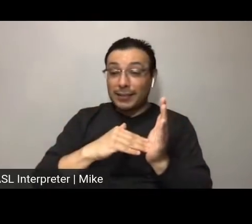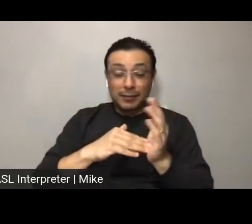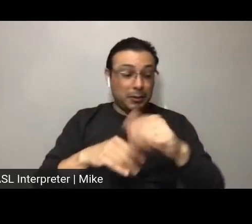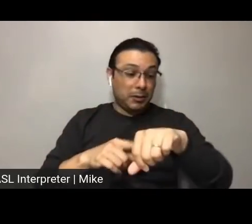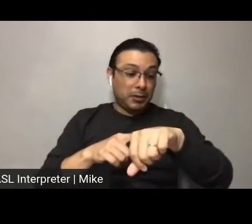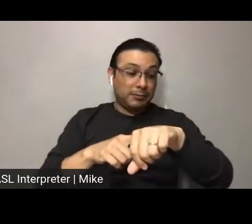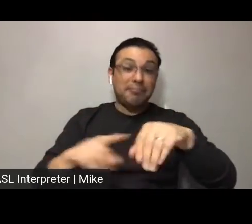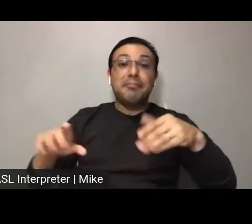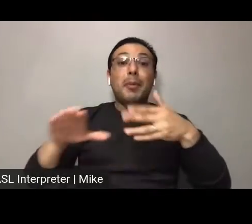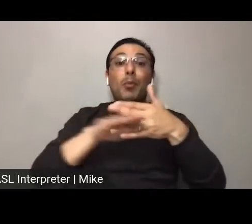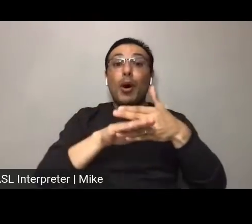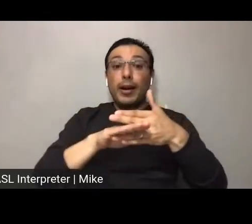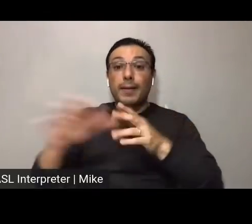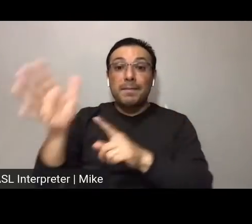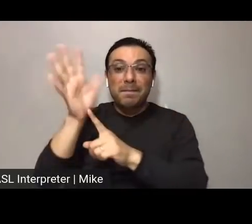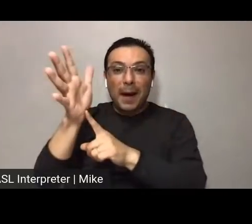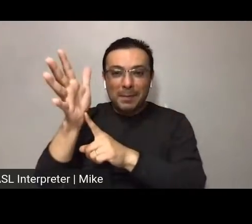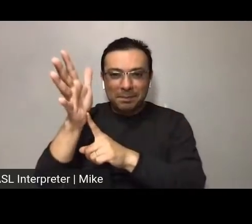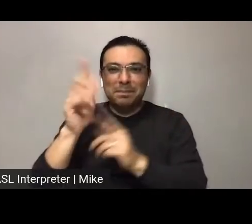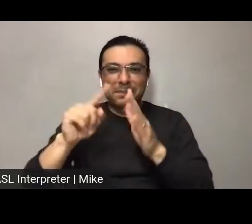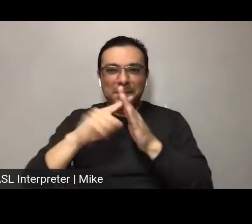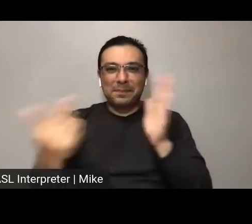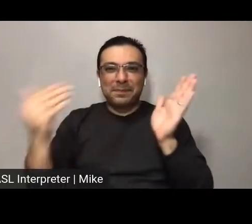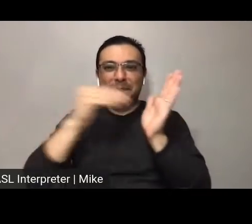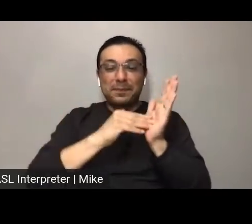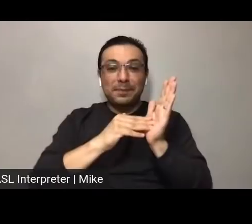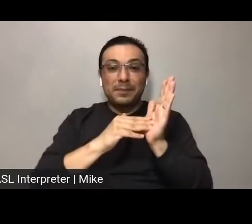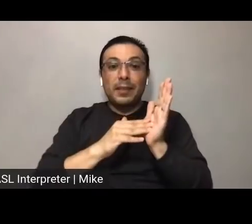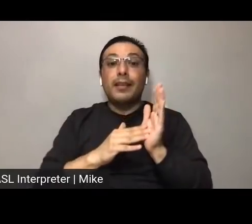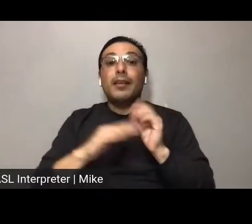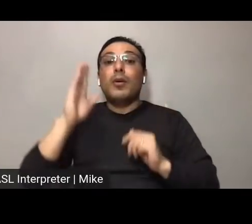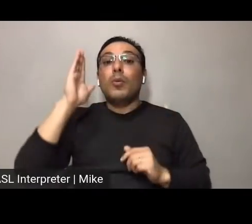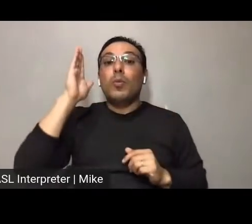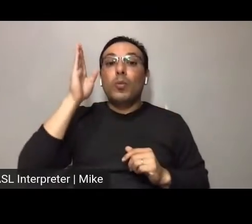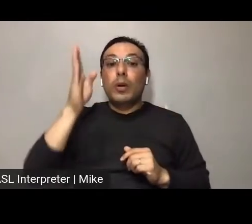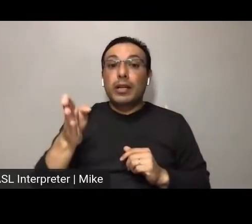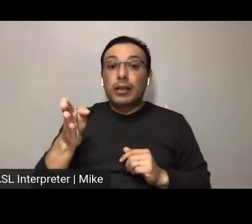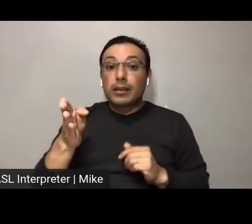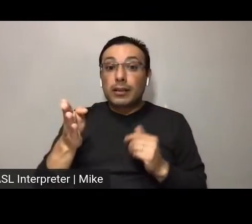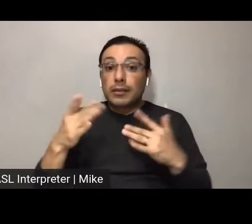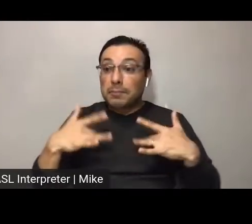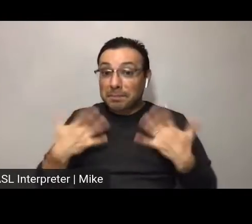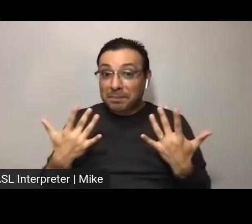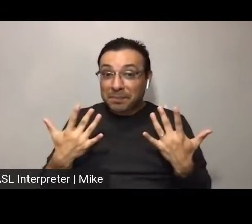So we're back in 5 minutes. And we're going to have a Tony award winner,